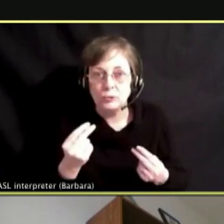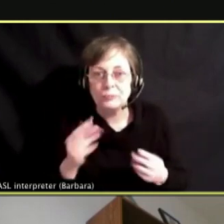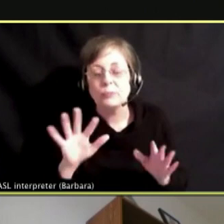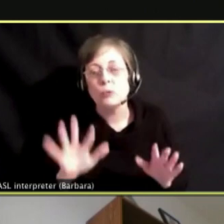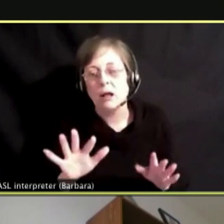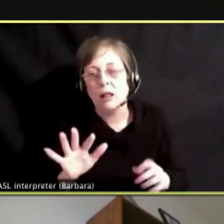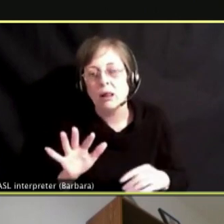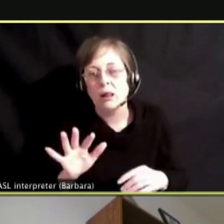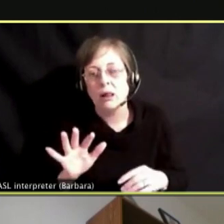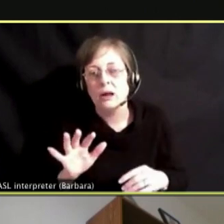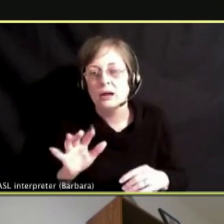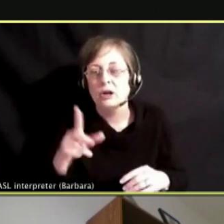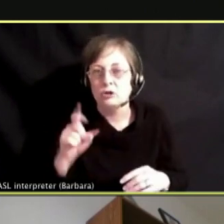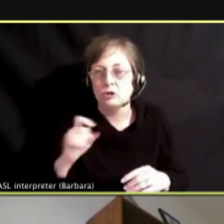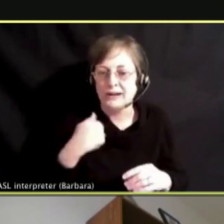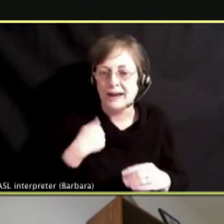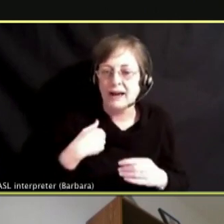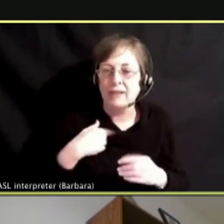ABOUT THE STUFF IN THE HOUSE.